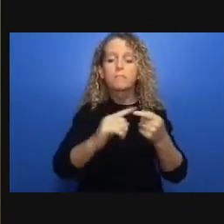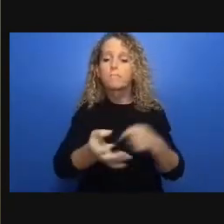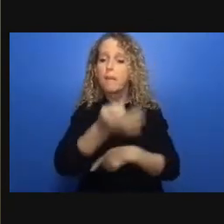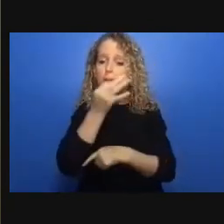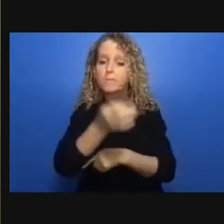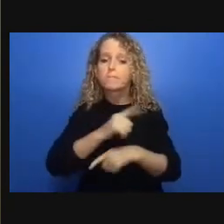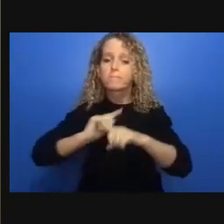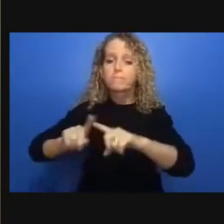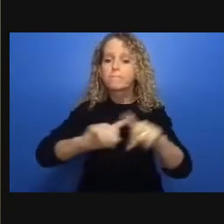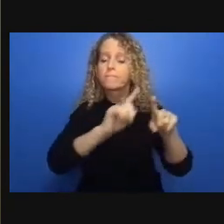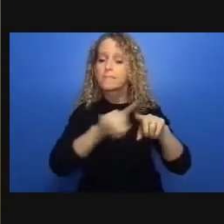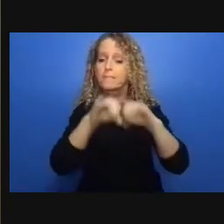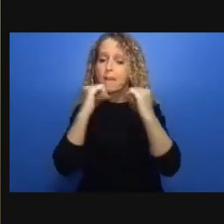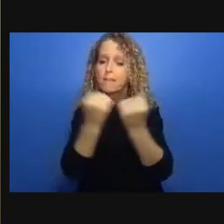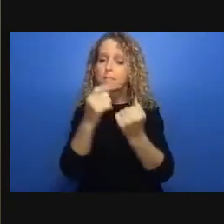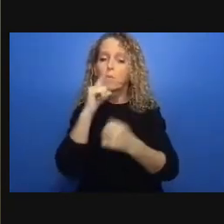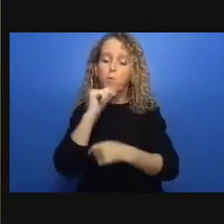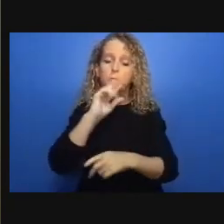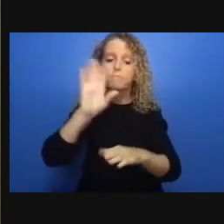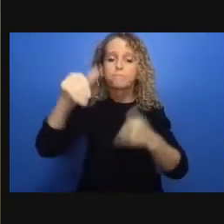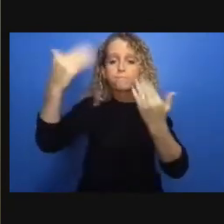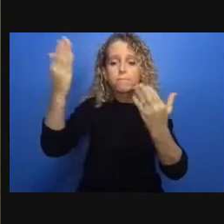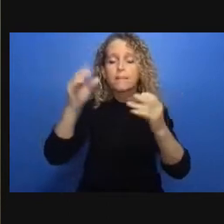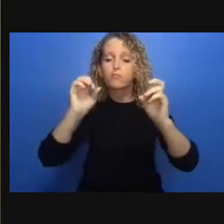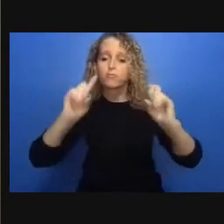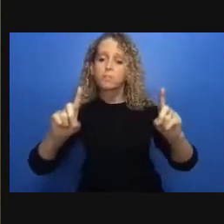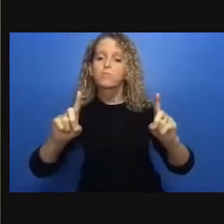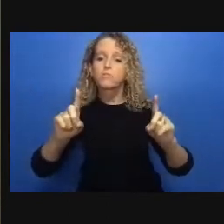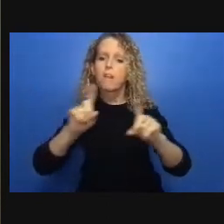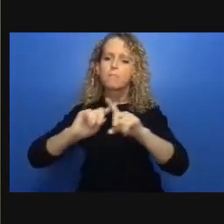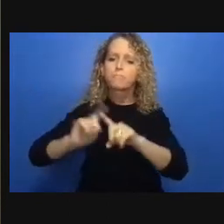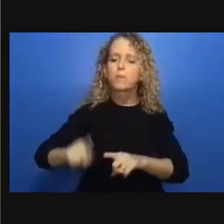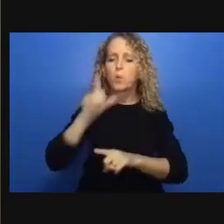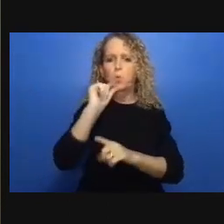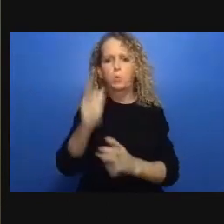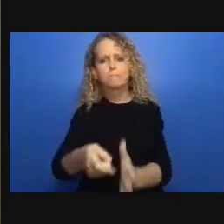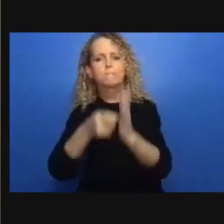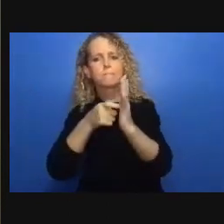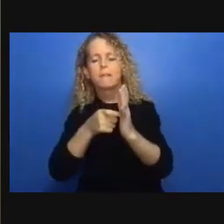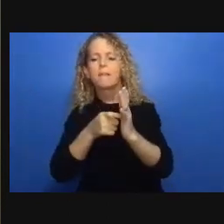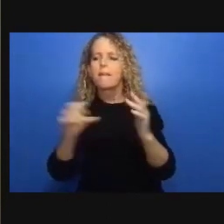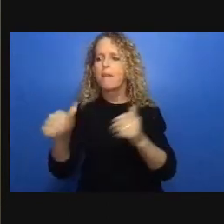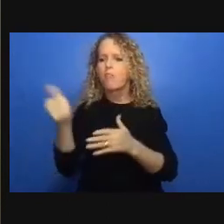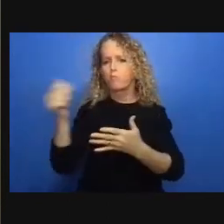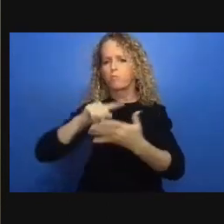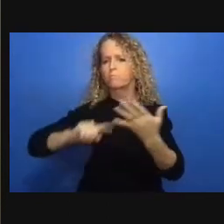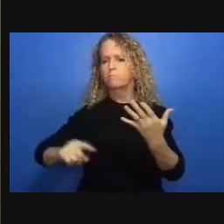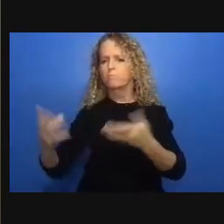feeling of significant disaster dissatisfaction and a sense of unfairness related to the fact that